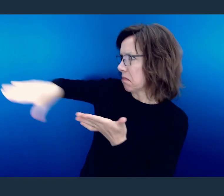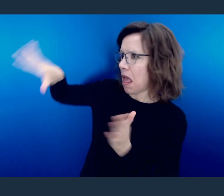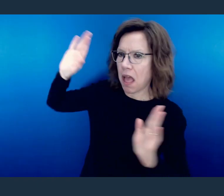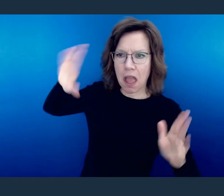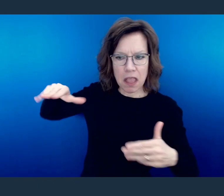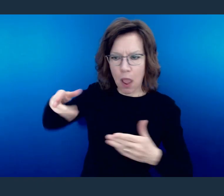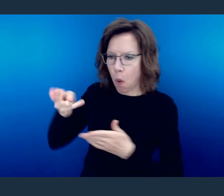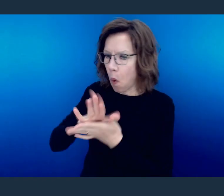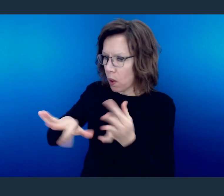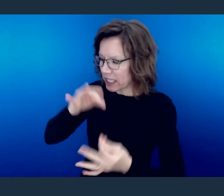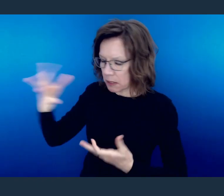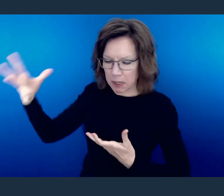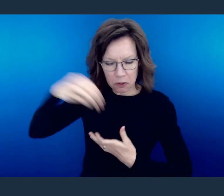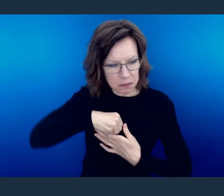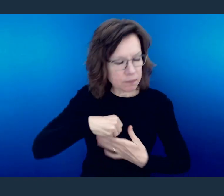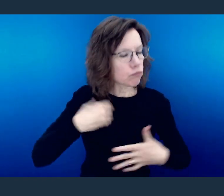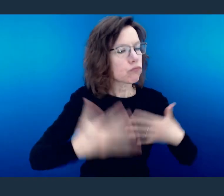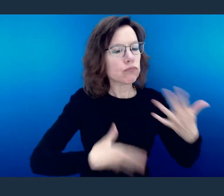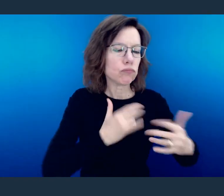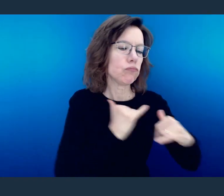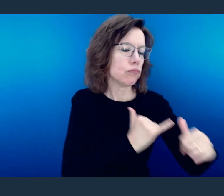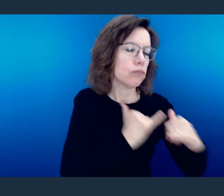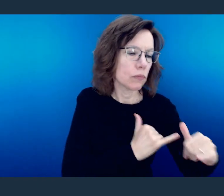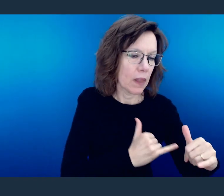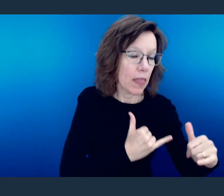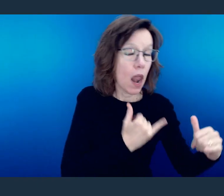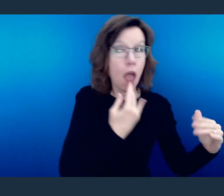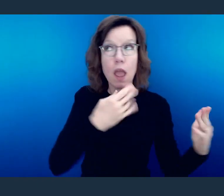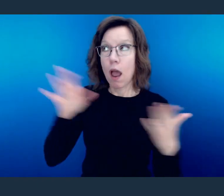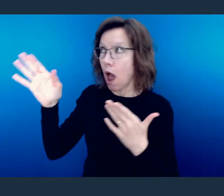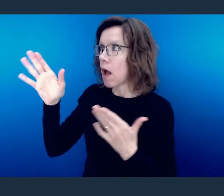you, and you then submit your life to Christ, therefore being filled by the Holy Spirit,